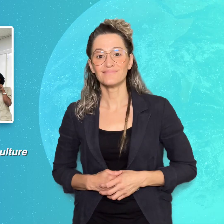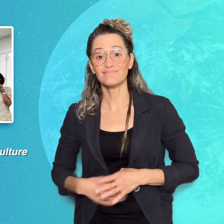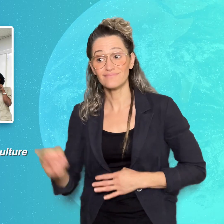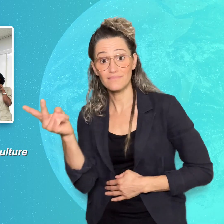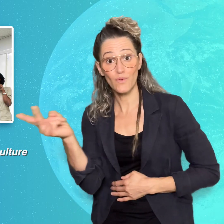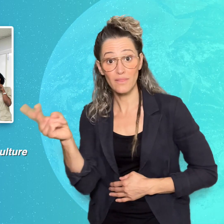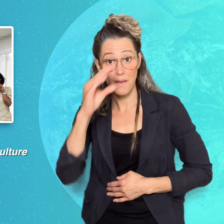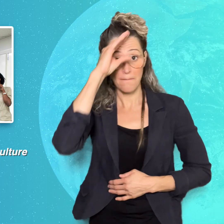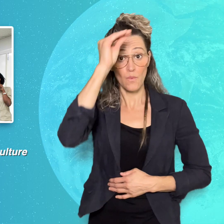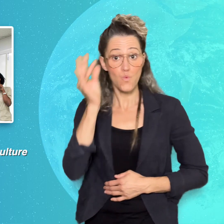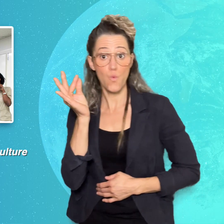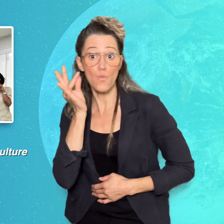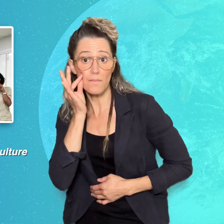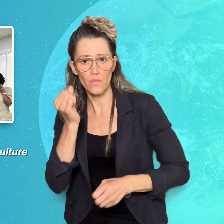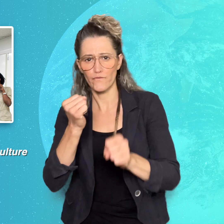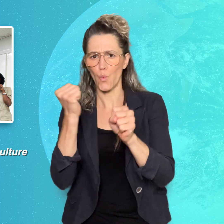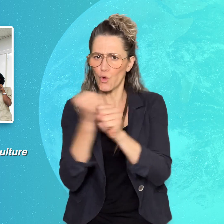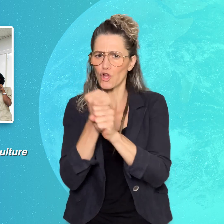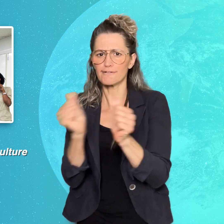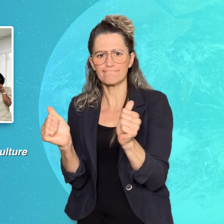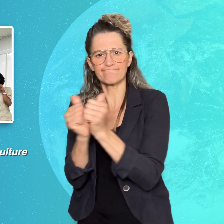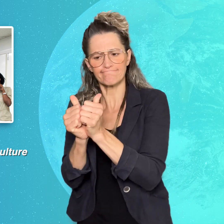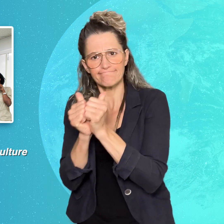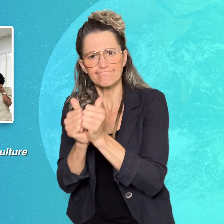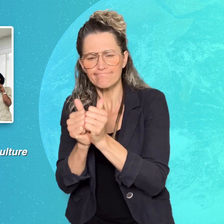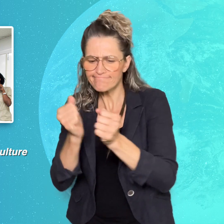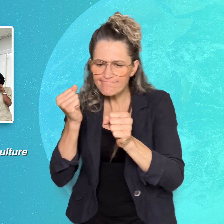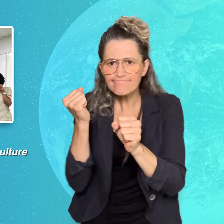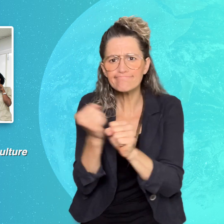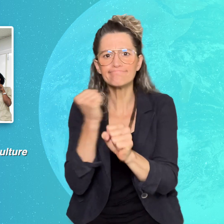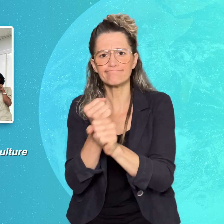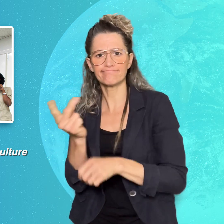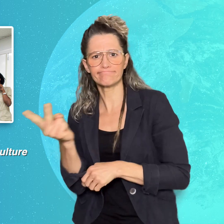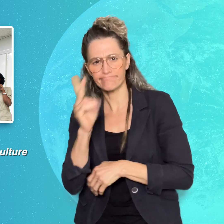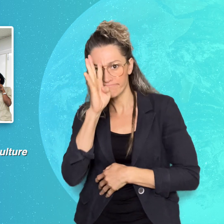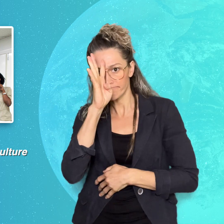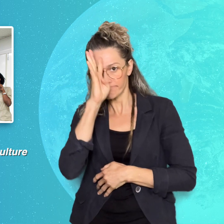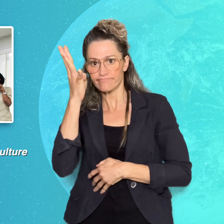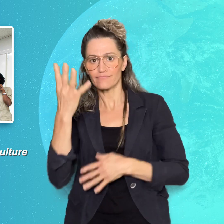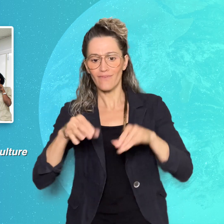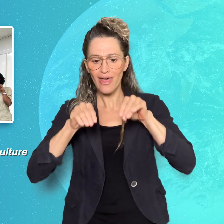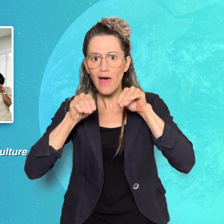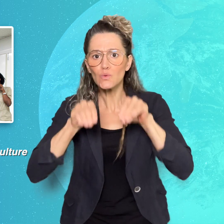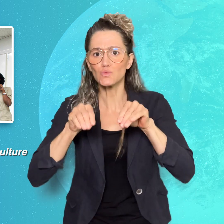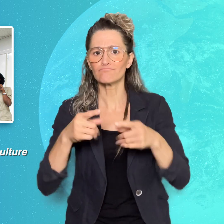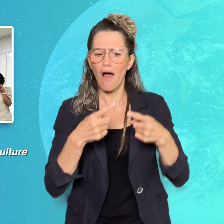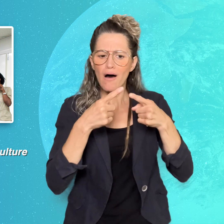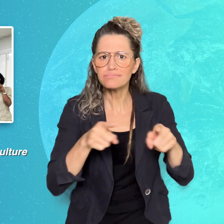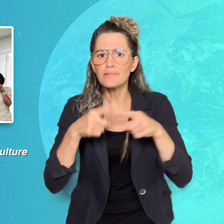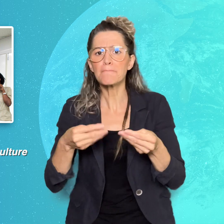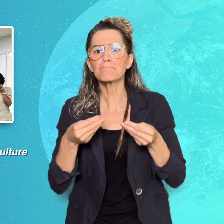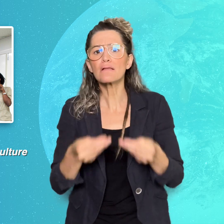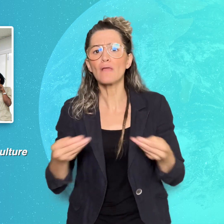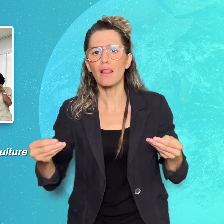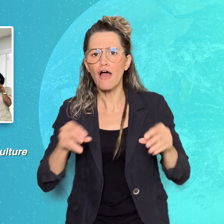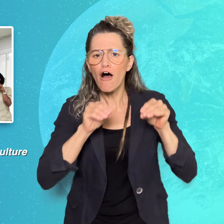Working together, they created educational materials for their courses